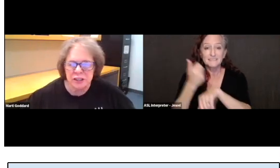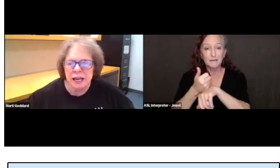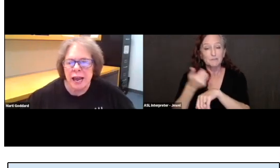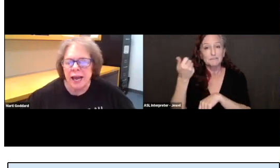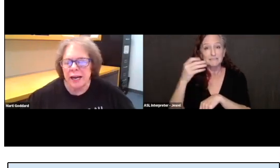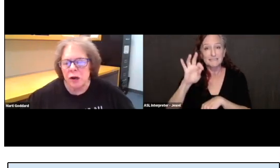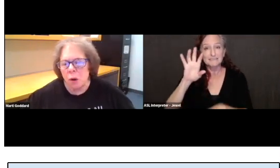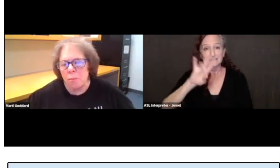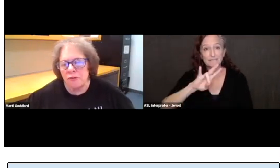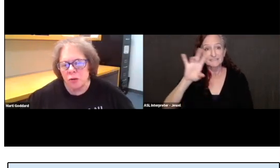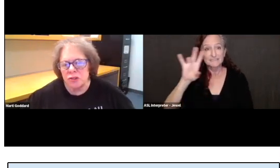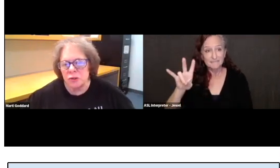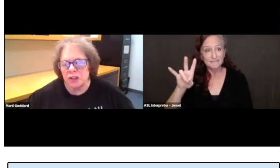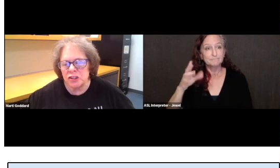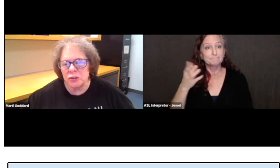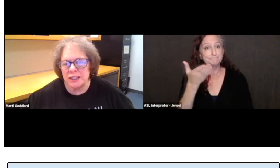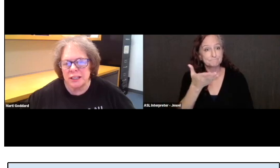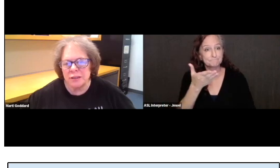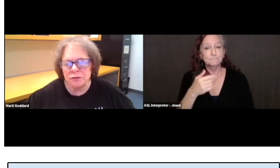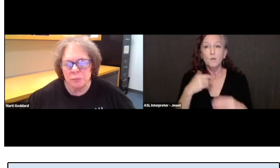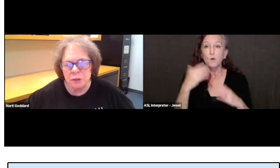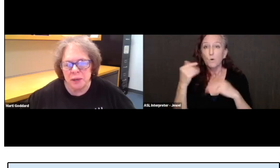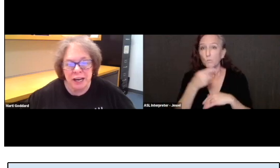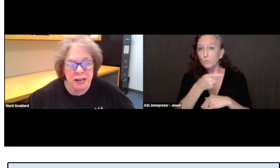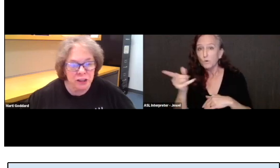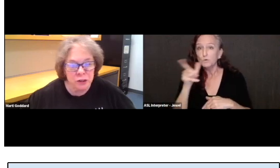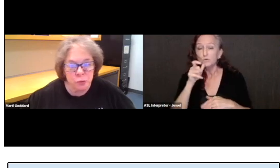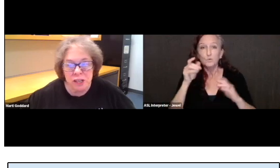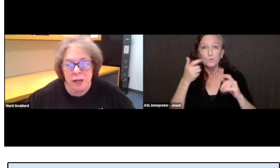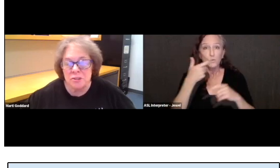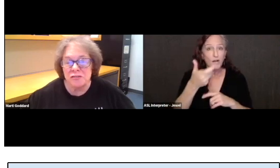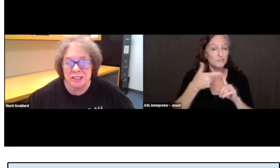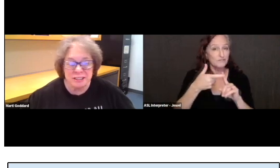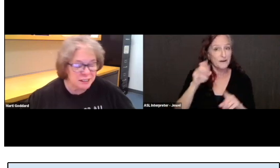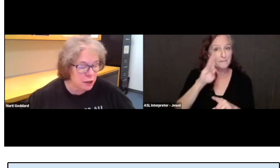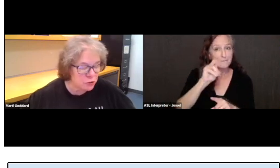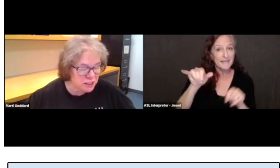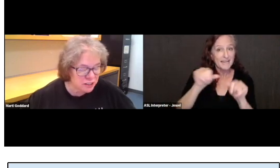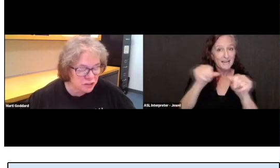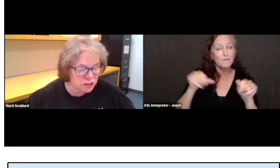And I hope folks who are tuning in from the Bay Area will come to visit our center.